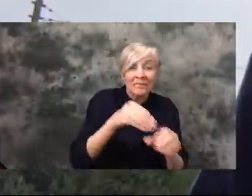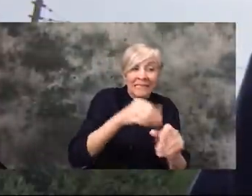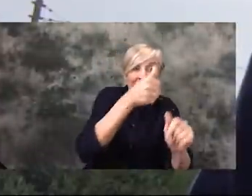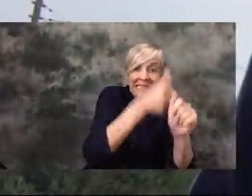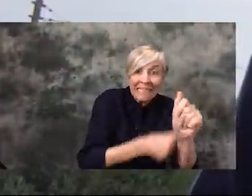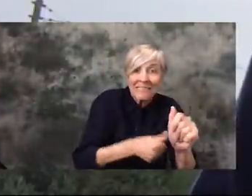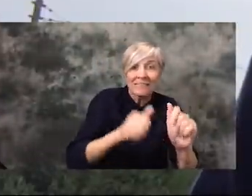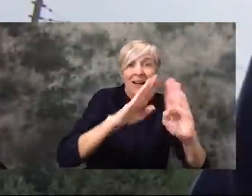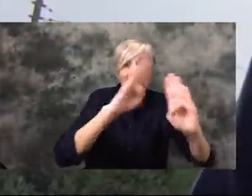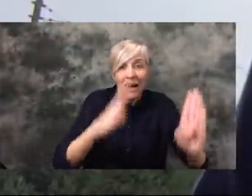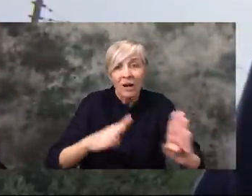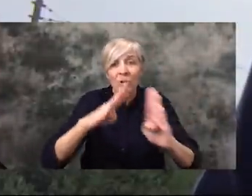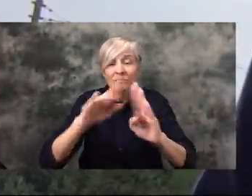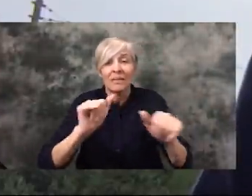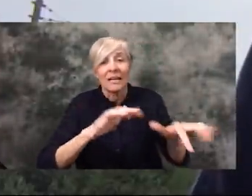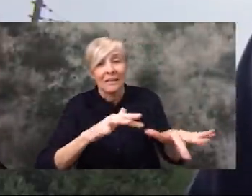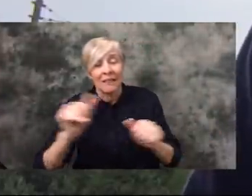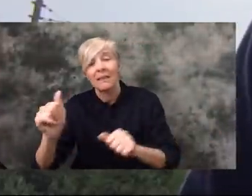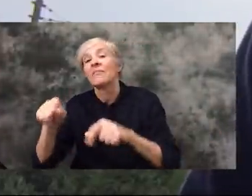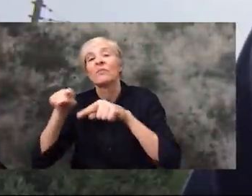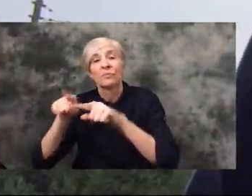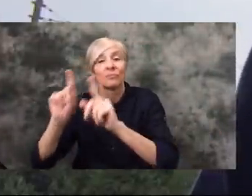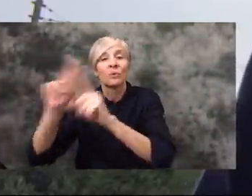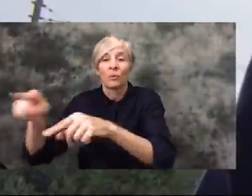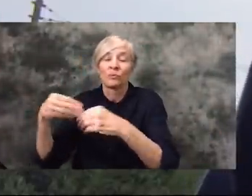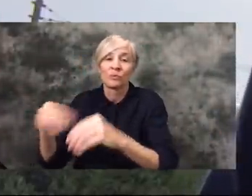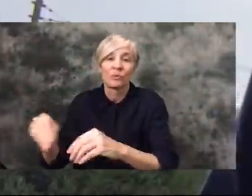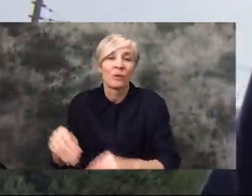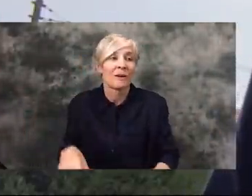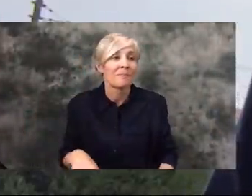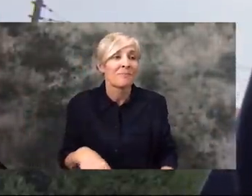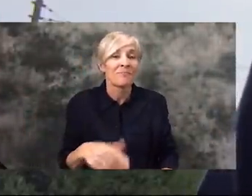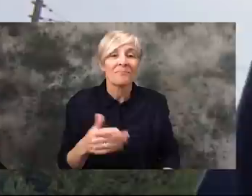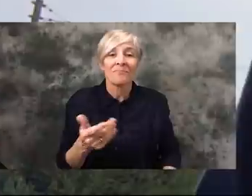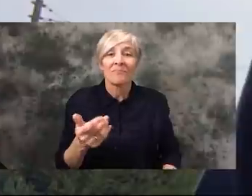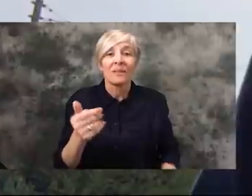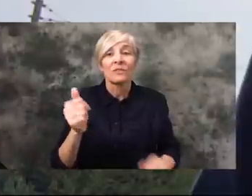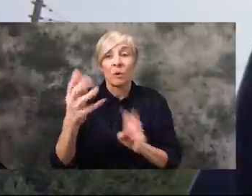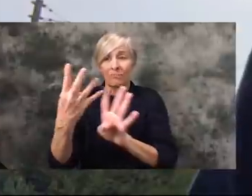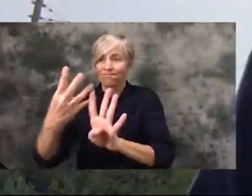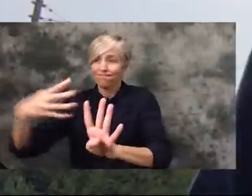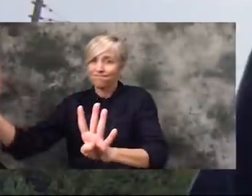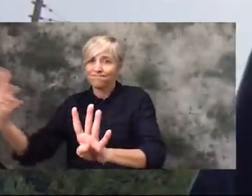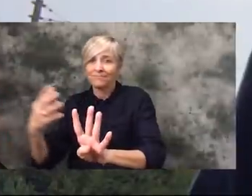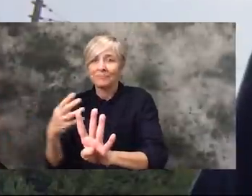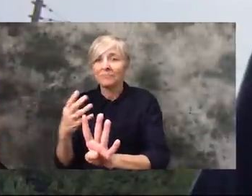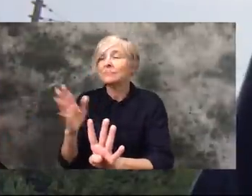allowed - one per family - and very few people each time are let into the